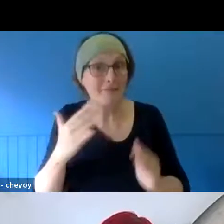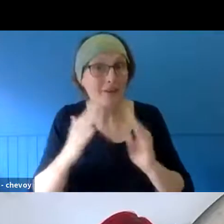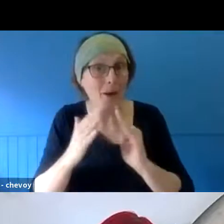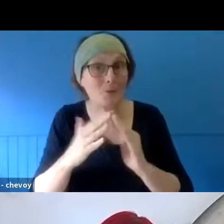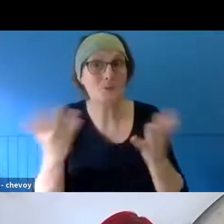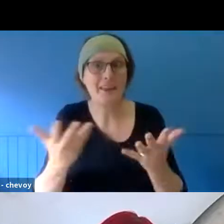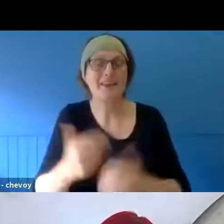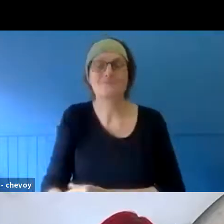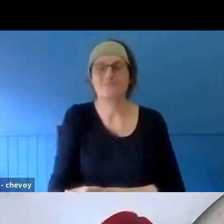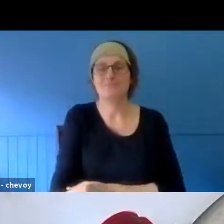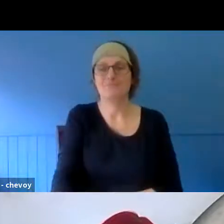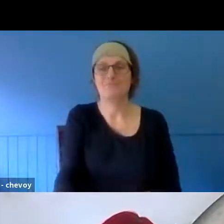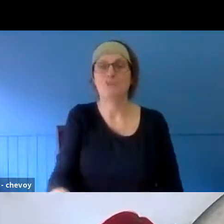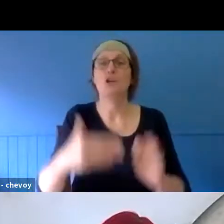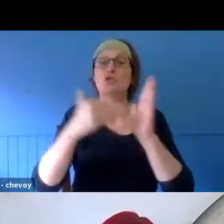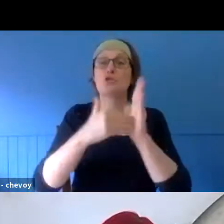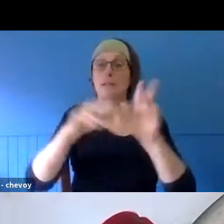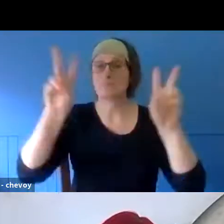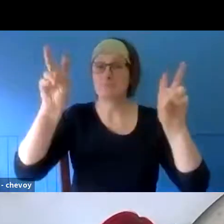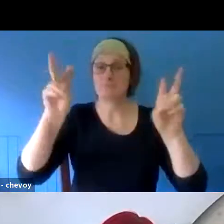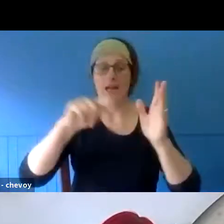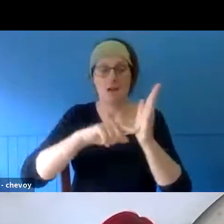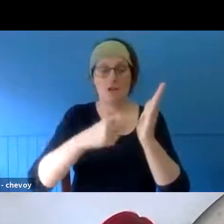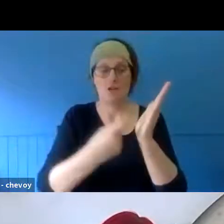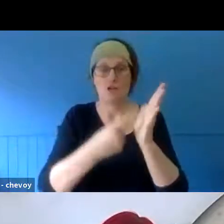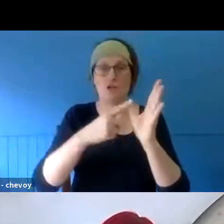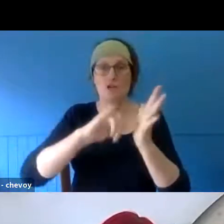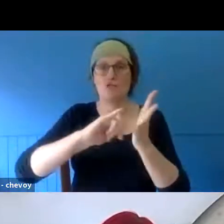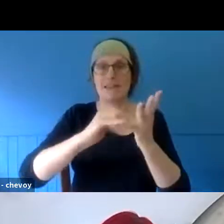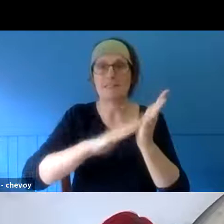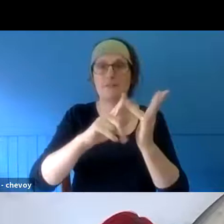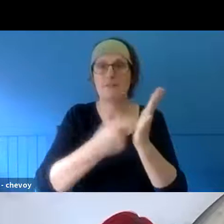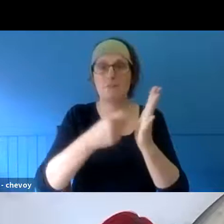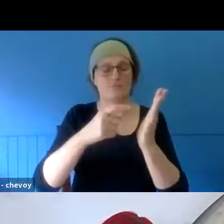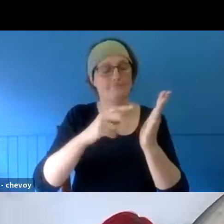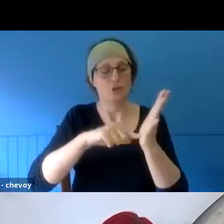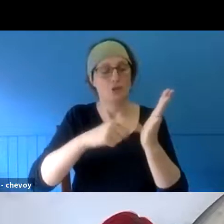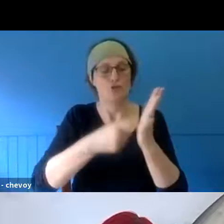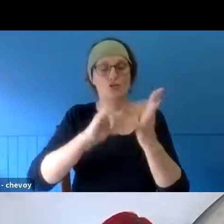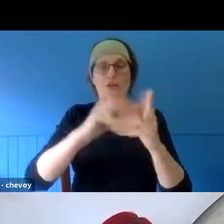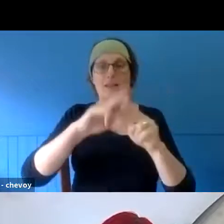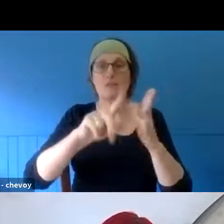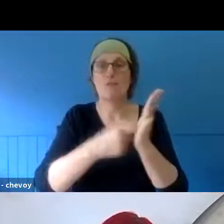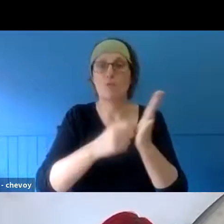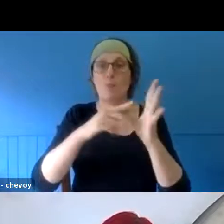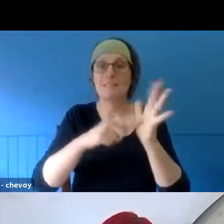topic is Transformative Experiences: How Art And Creativity Can Create Pathways ToRecovery. We're really delighted that the conversation will